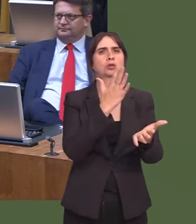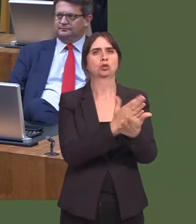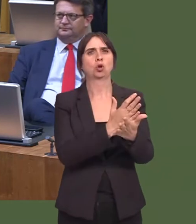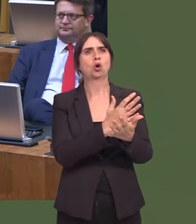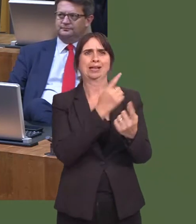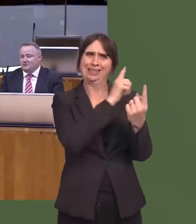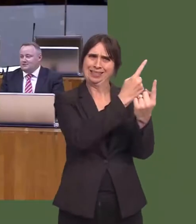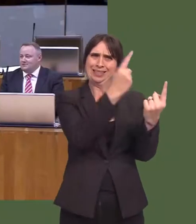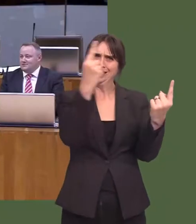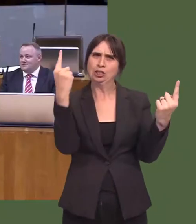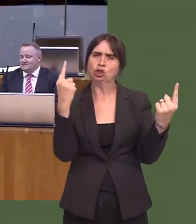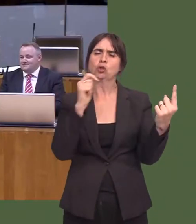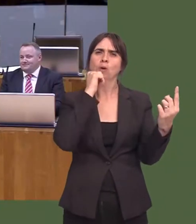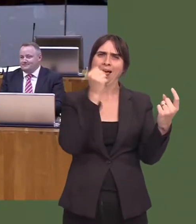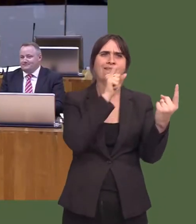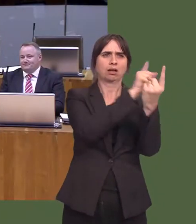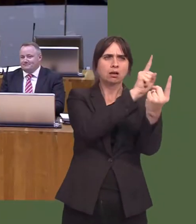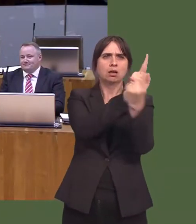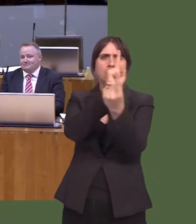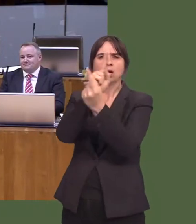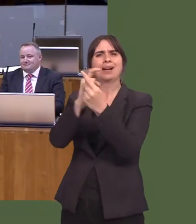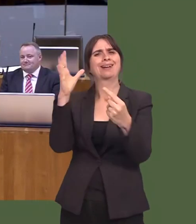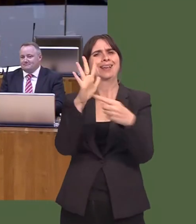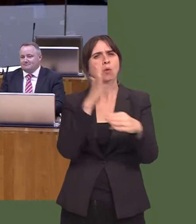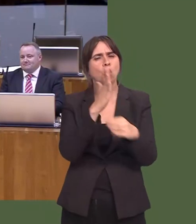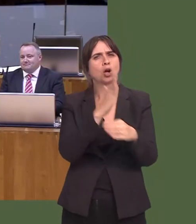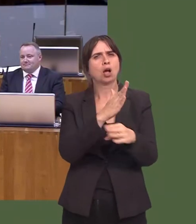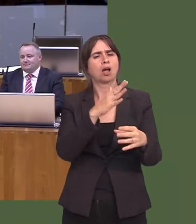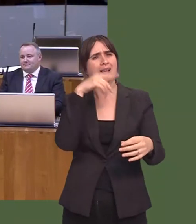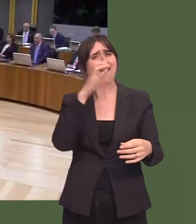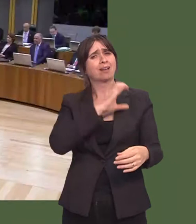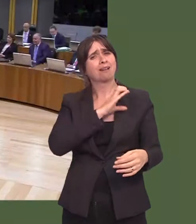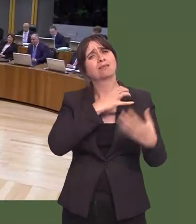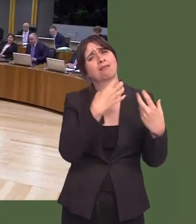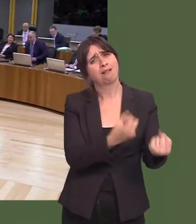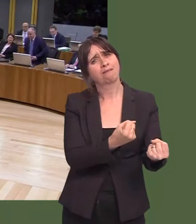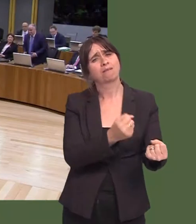He will see that the amount of money thatís gone into cancer treatment has increased over the years. Andrew R.T.